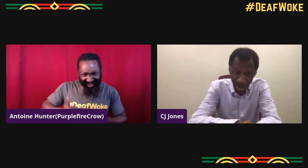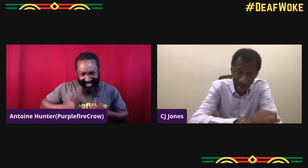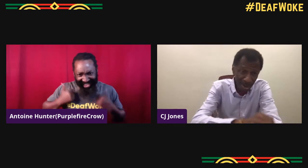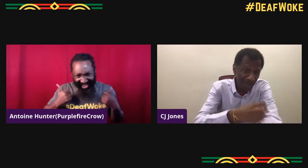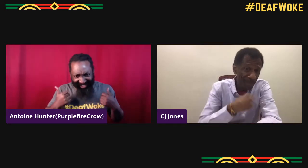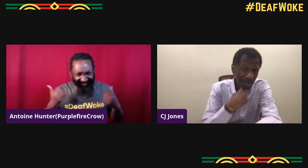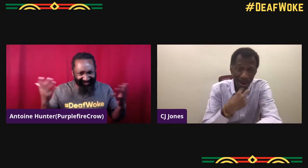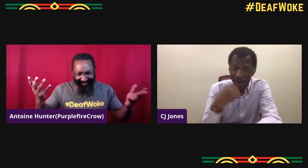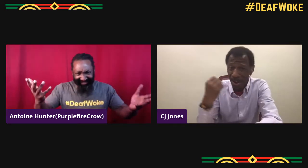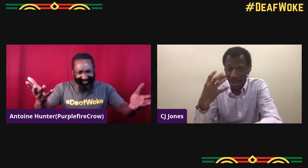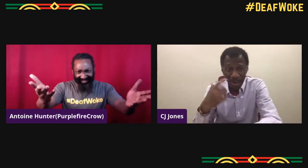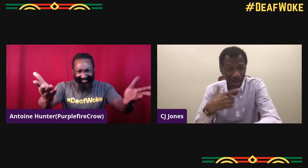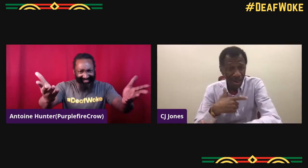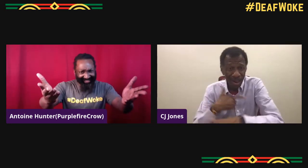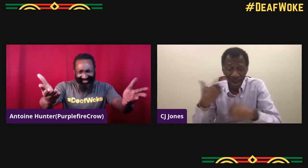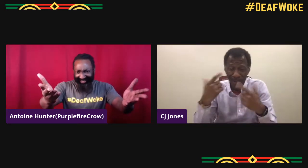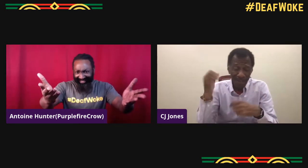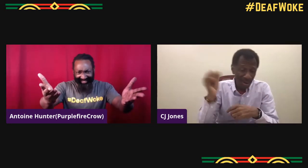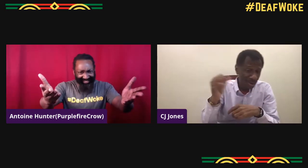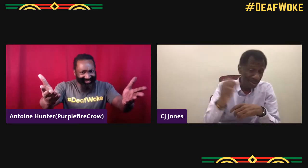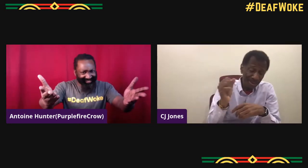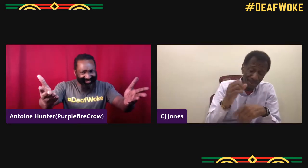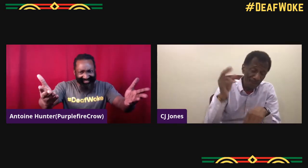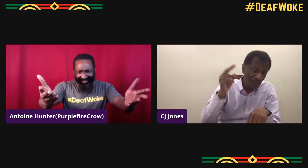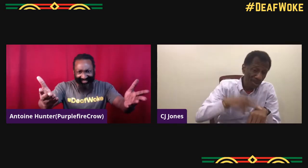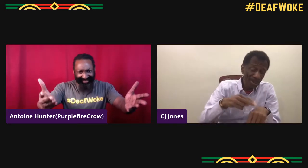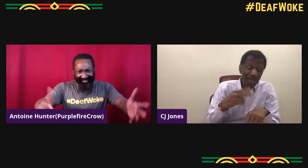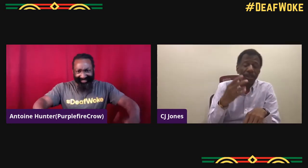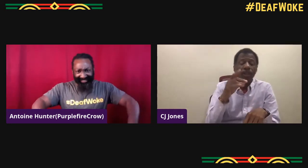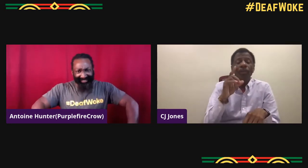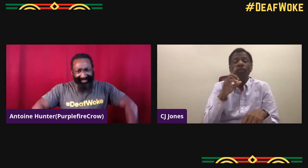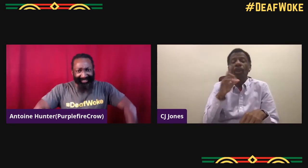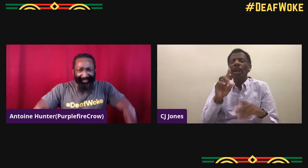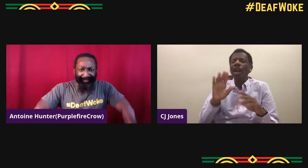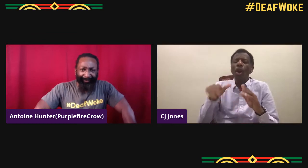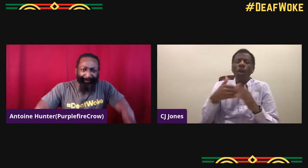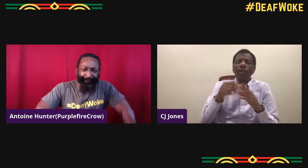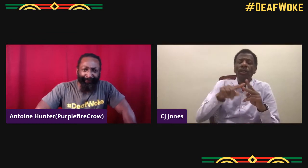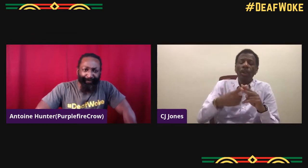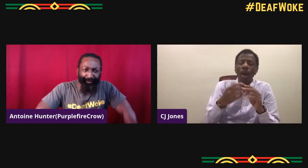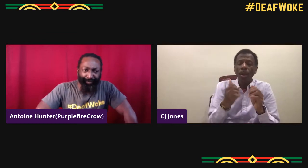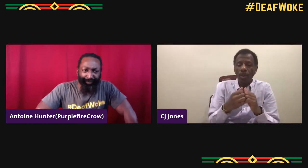I mean, that was. Yeah, that was like a lot of rapping, right? Yes, signing, voicing.